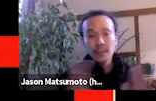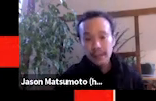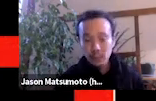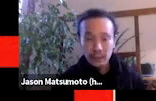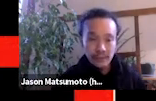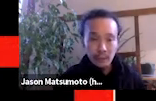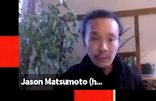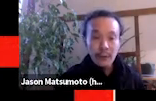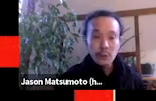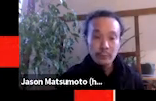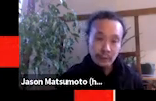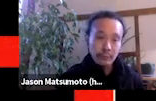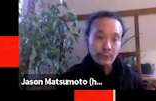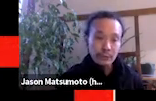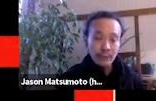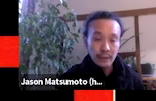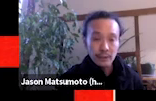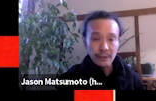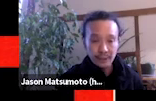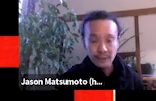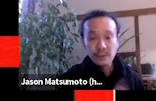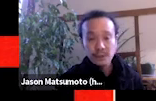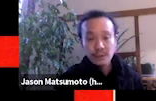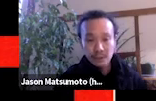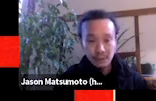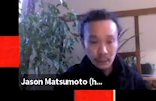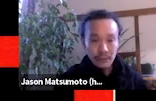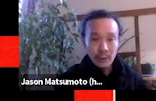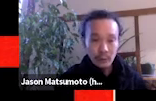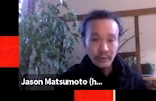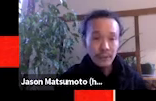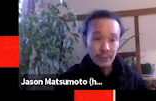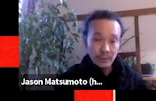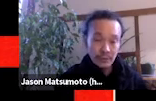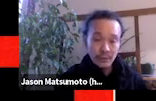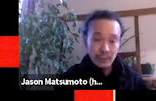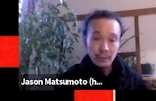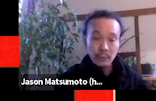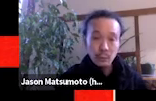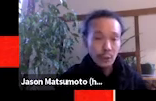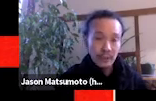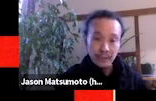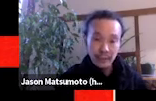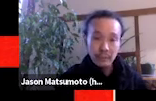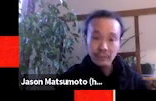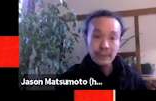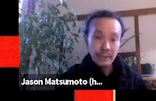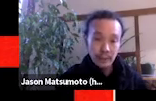as well as how to better improve on all this. I think it's something that we're very committed to as a team, and we know we're not there perfectly yet,